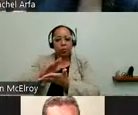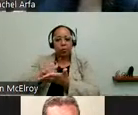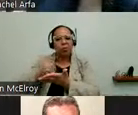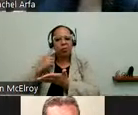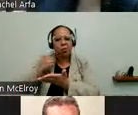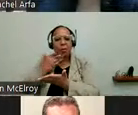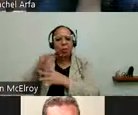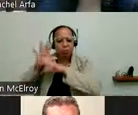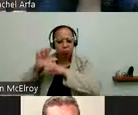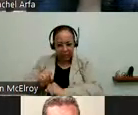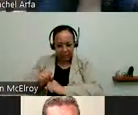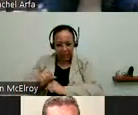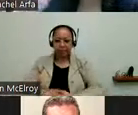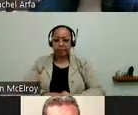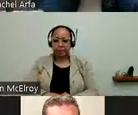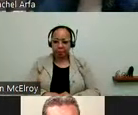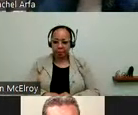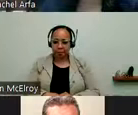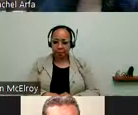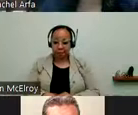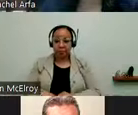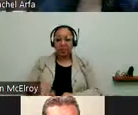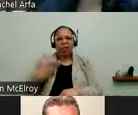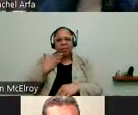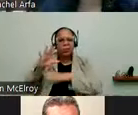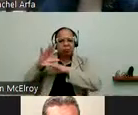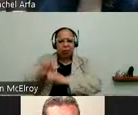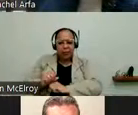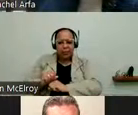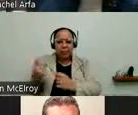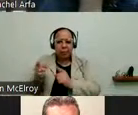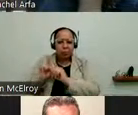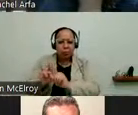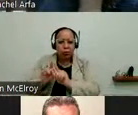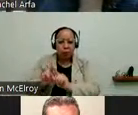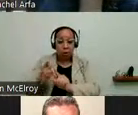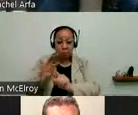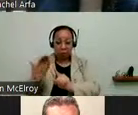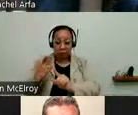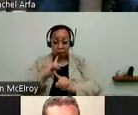practices but mentoring. One thing that really surprised me is that